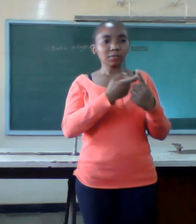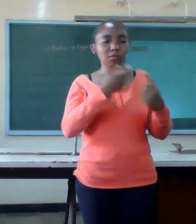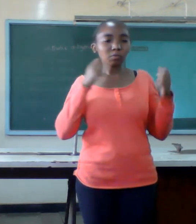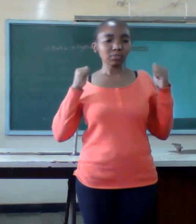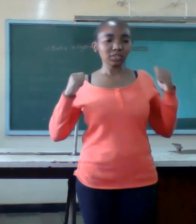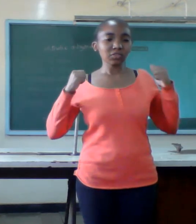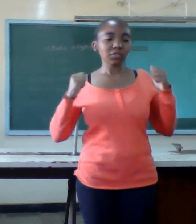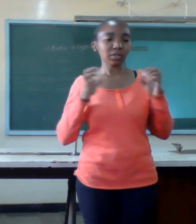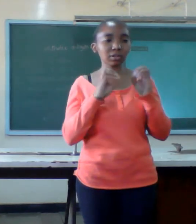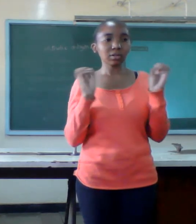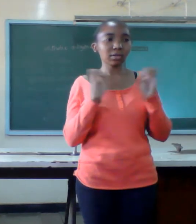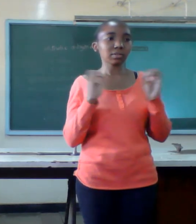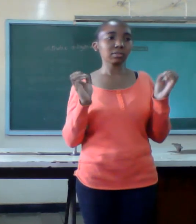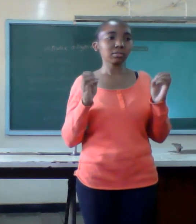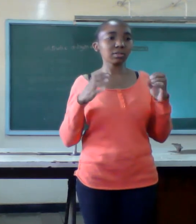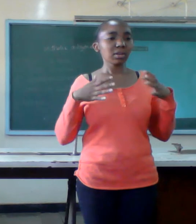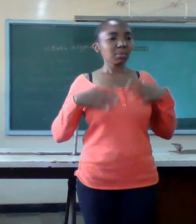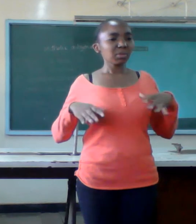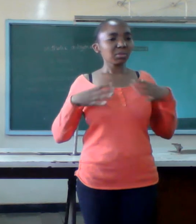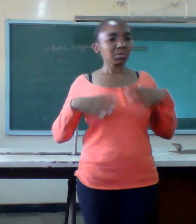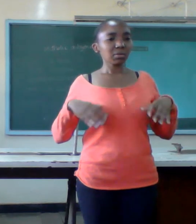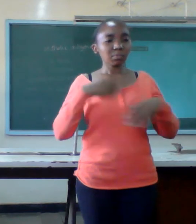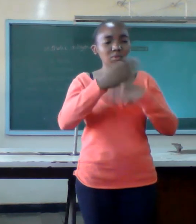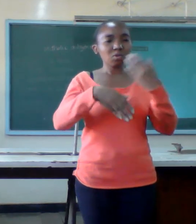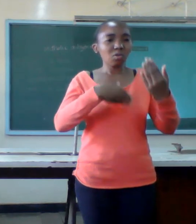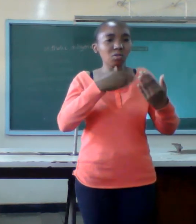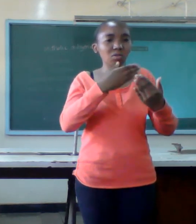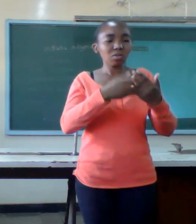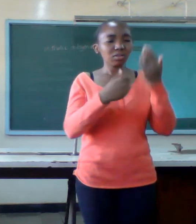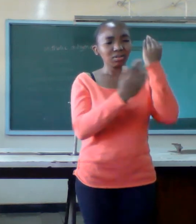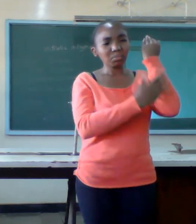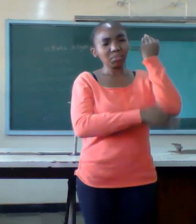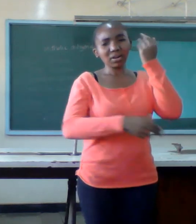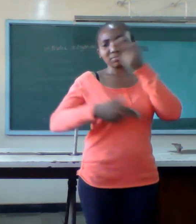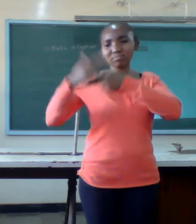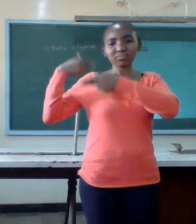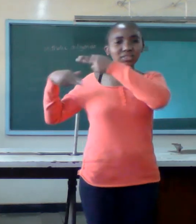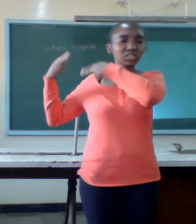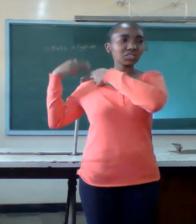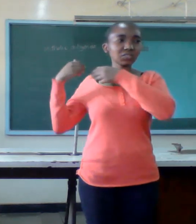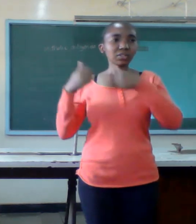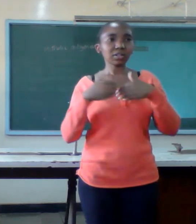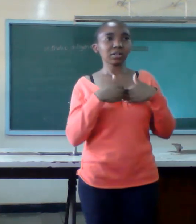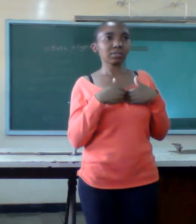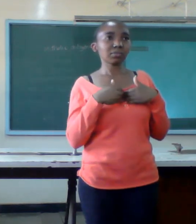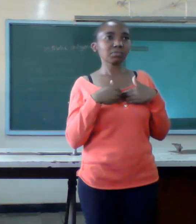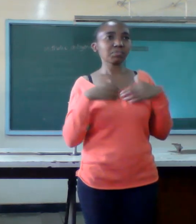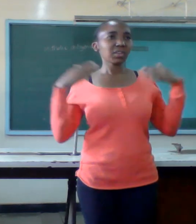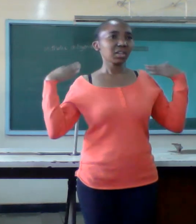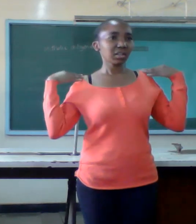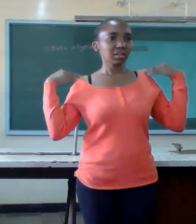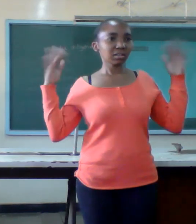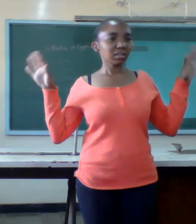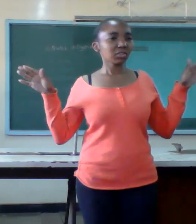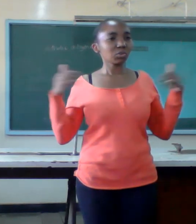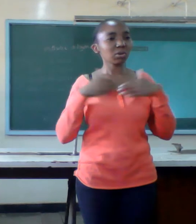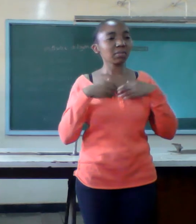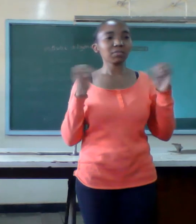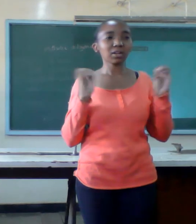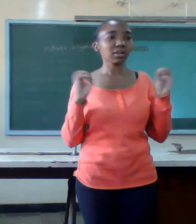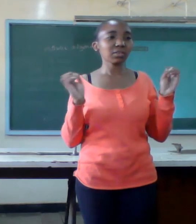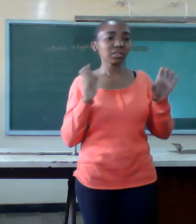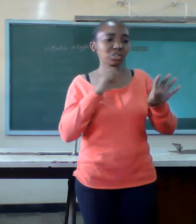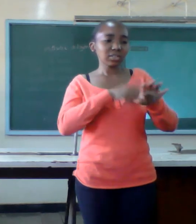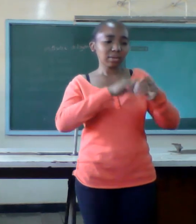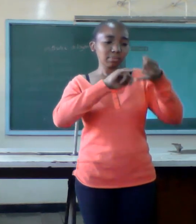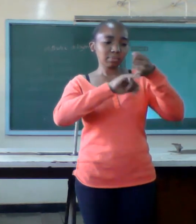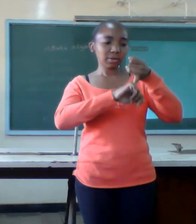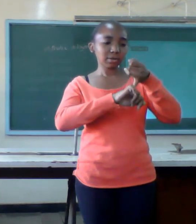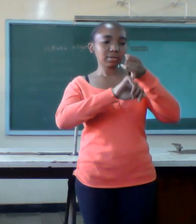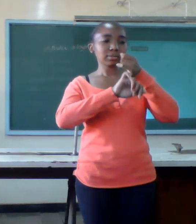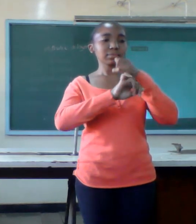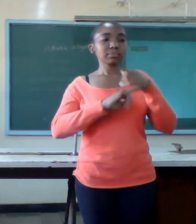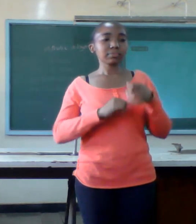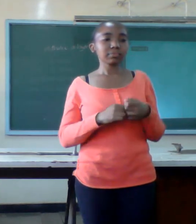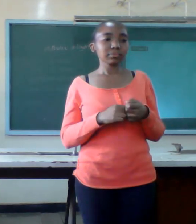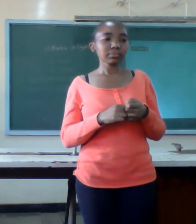everyone has a dark history no one is an angel when you get married or you want to